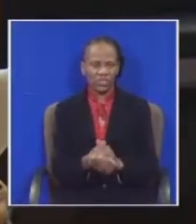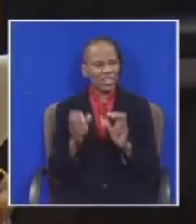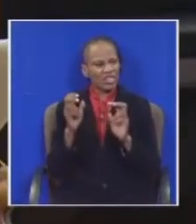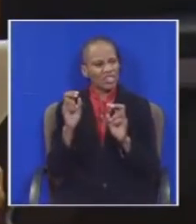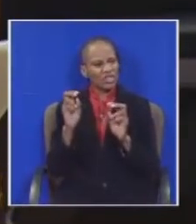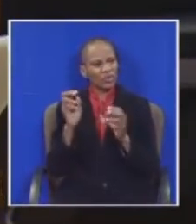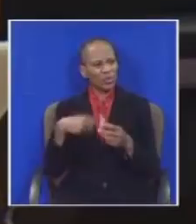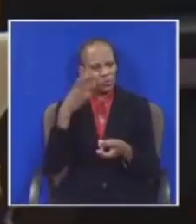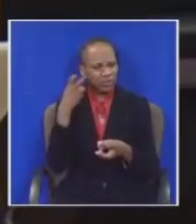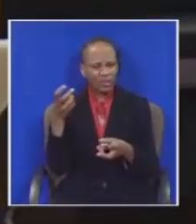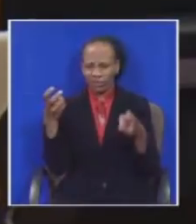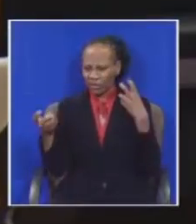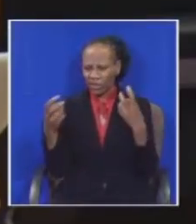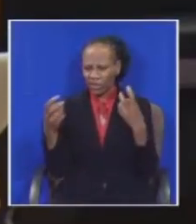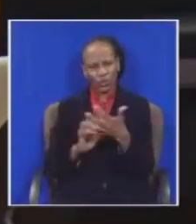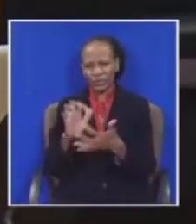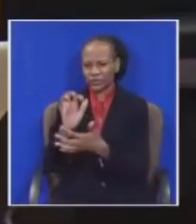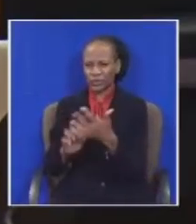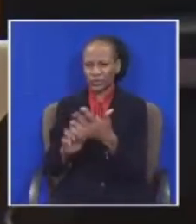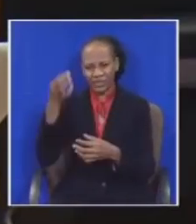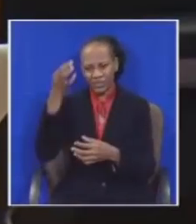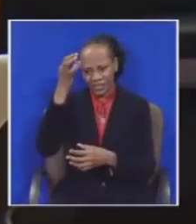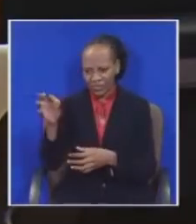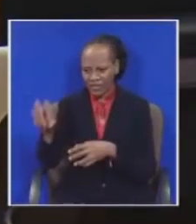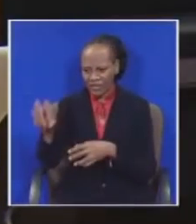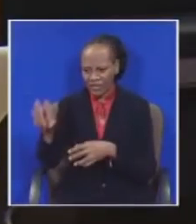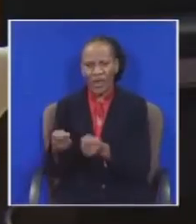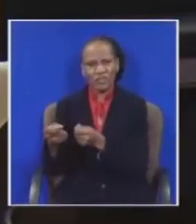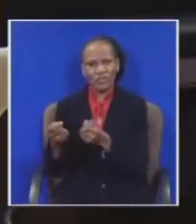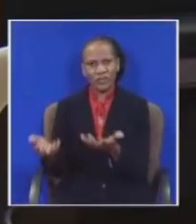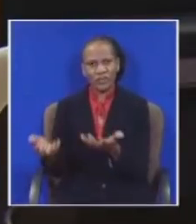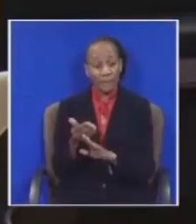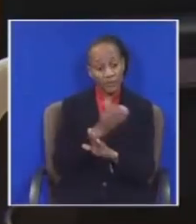Now what we don't hear about is that just prior to the 1994 elections